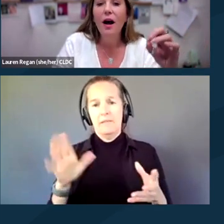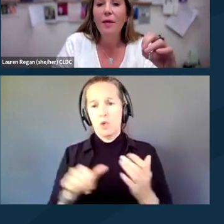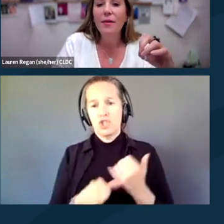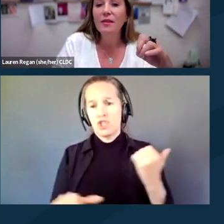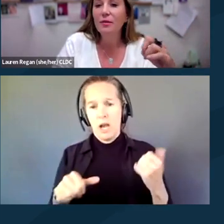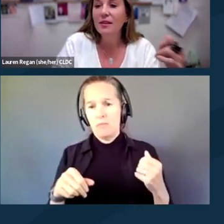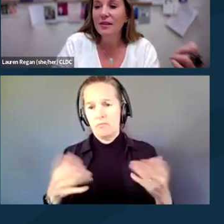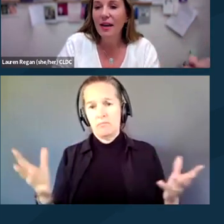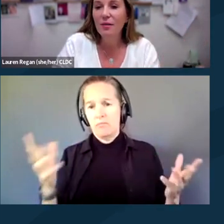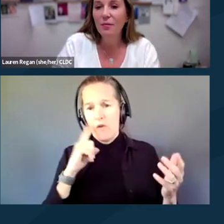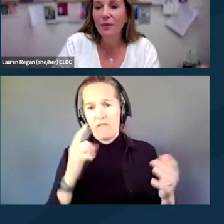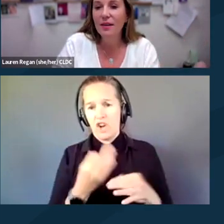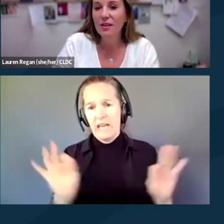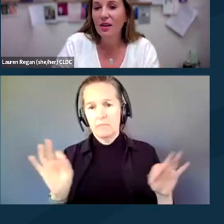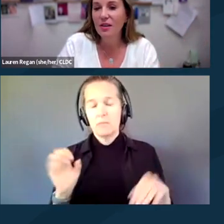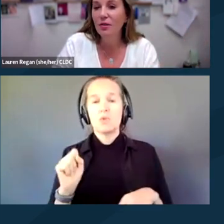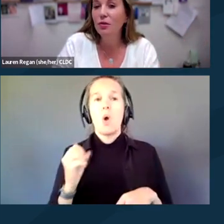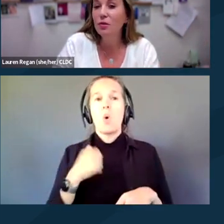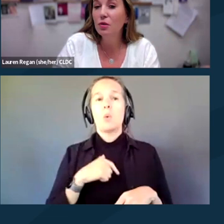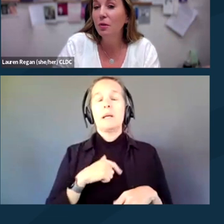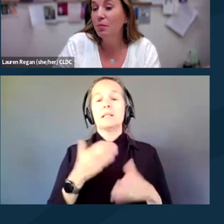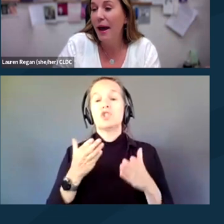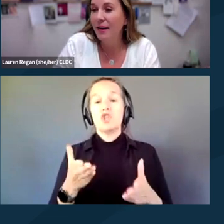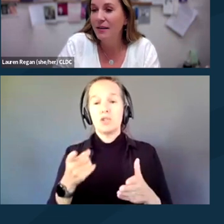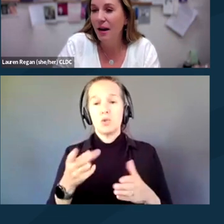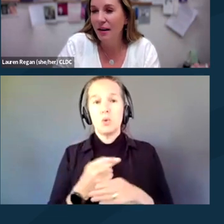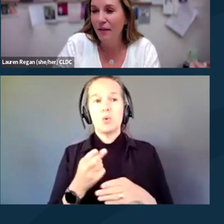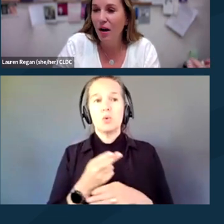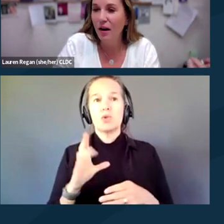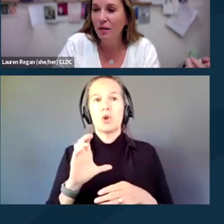And so instead we suggest that you use CryptPad.fr